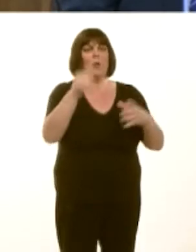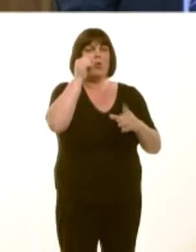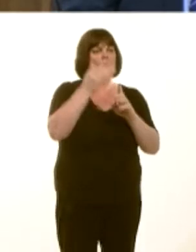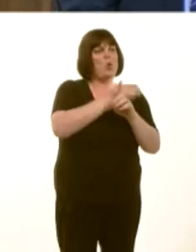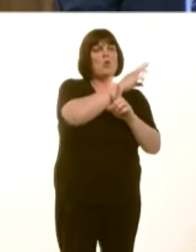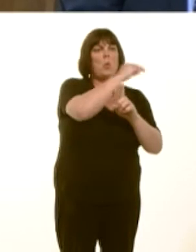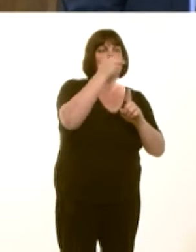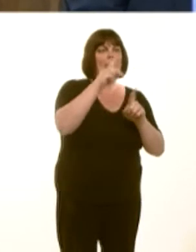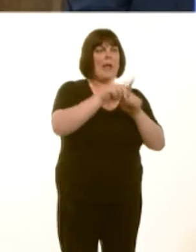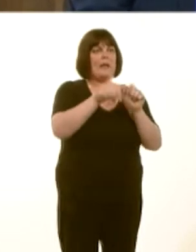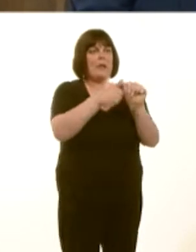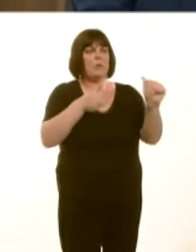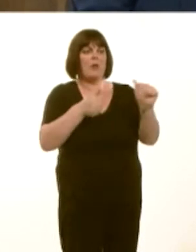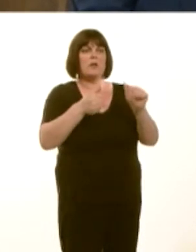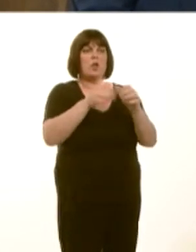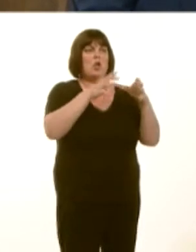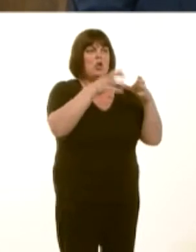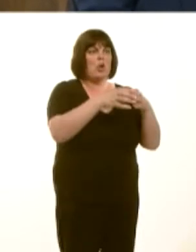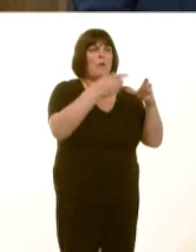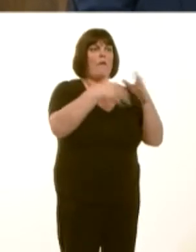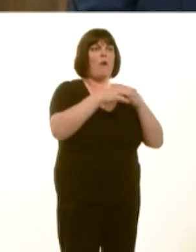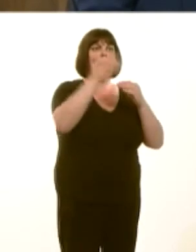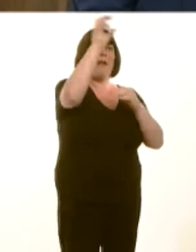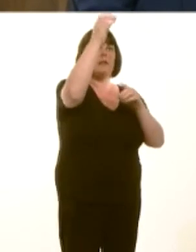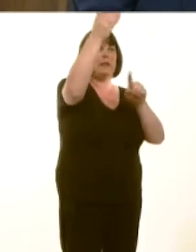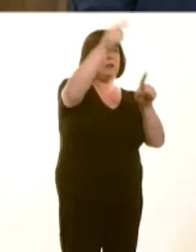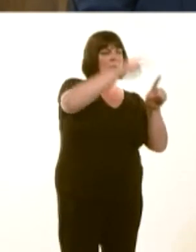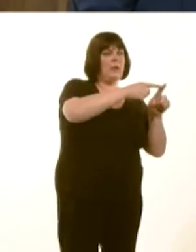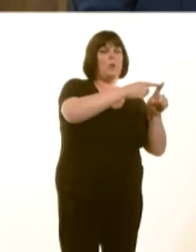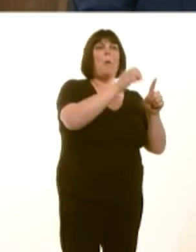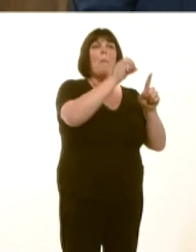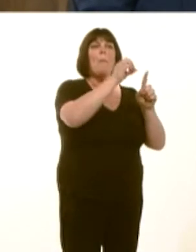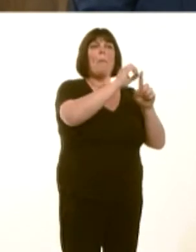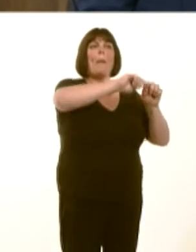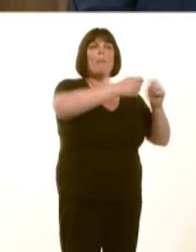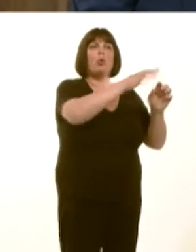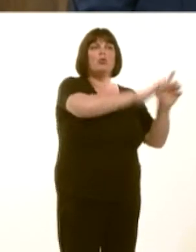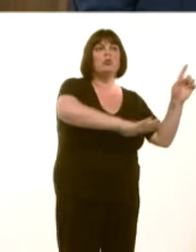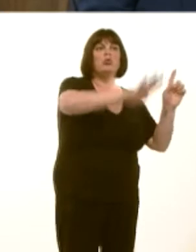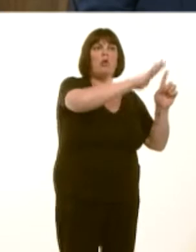being developed in west Wales and the Valleys, from Anglesey down to Pembrokeshire, and we see the jobs that have been attracted as a result.